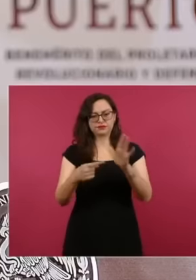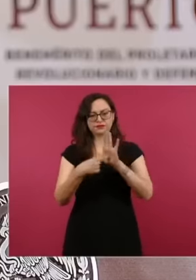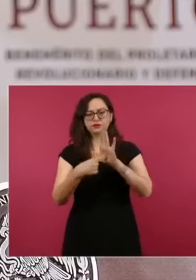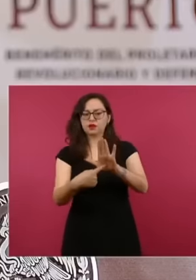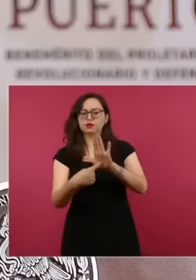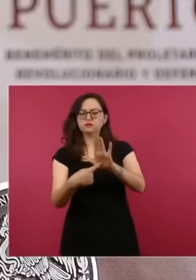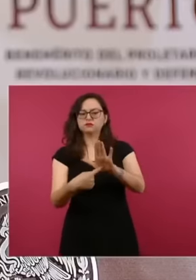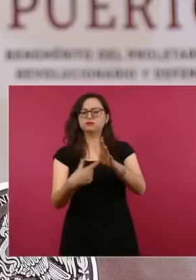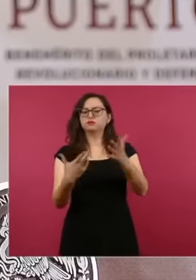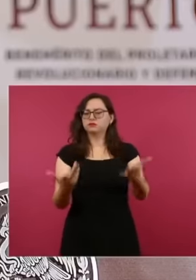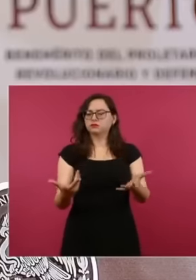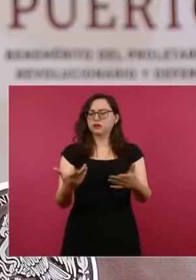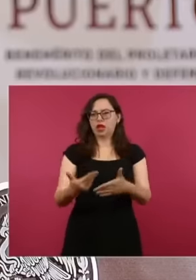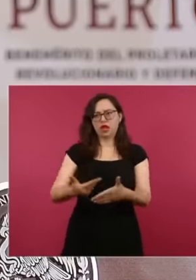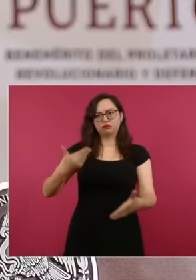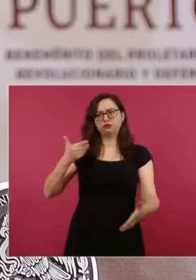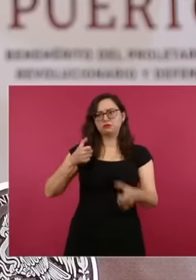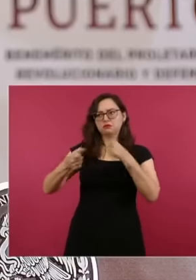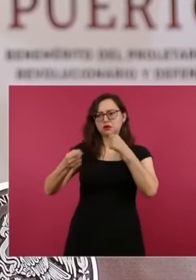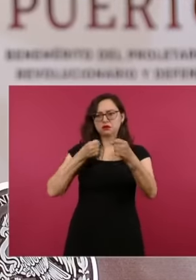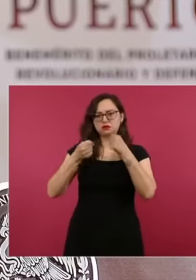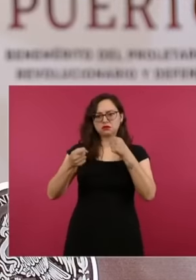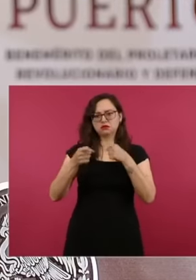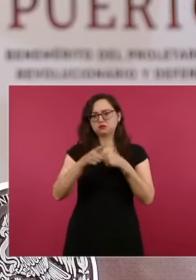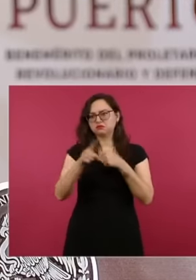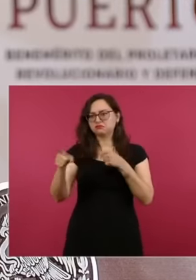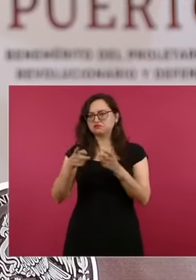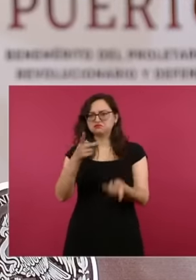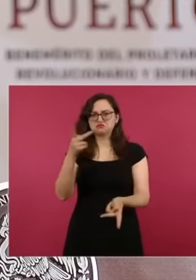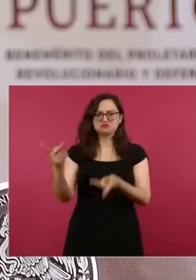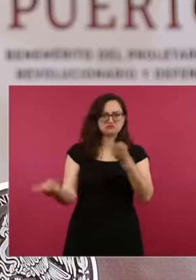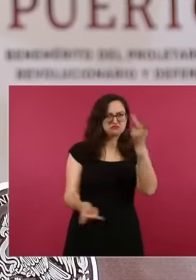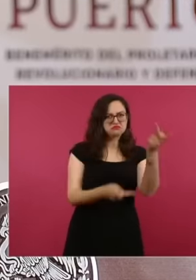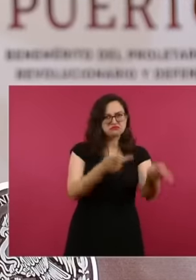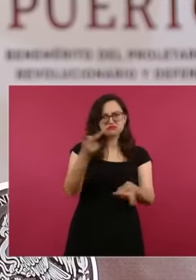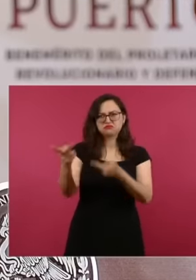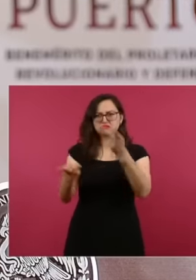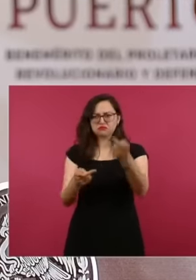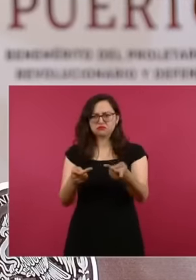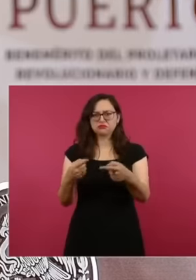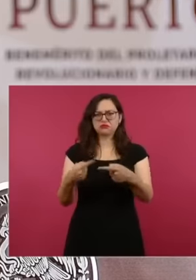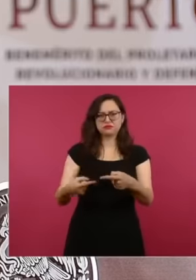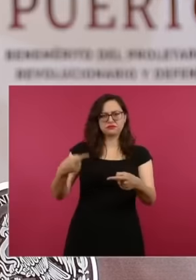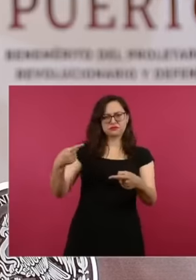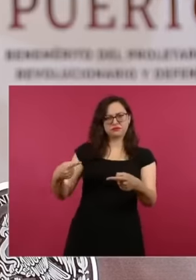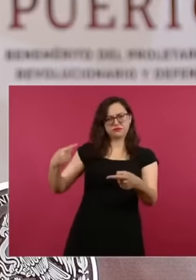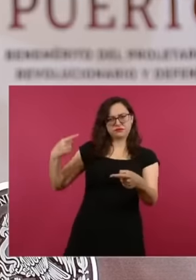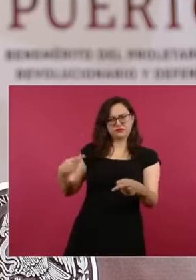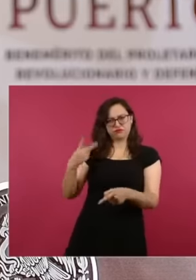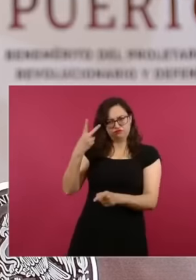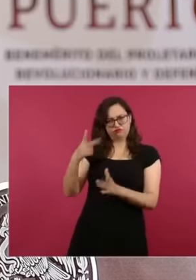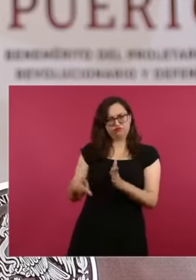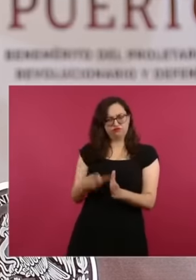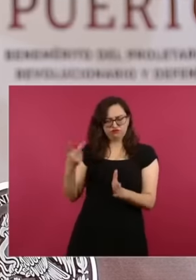were made here by a reporter and and another previous one by a reporter and that we would